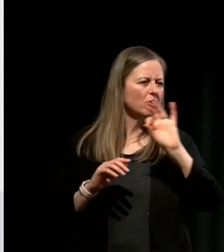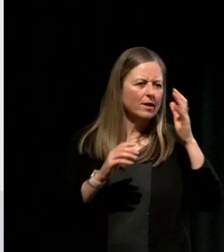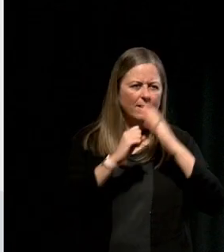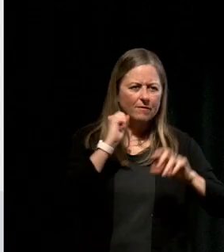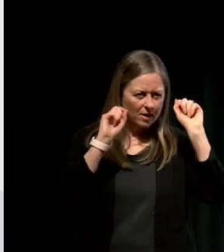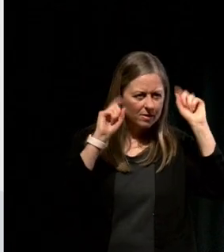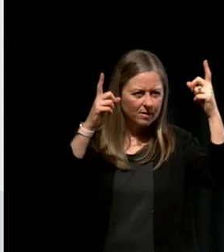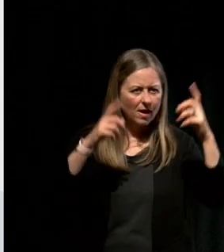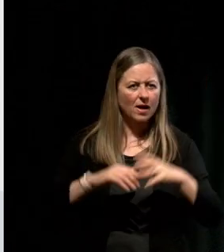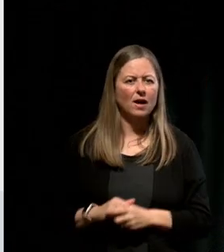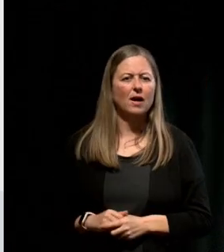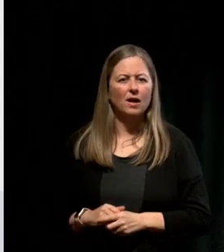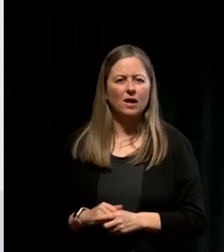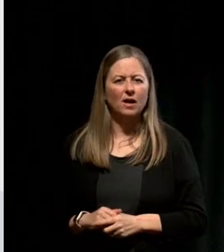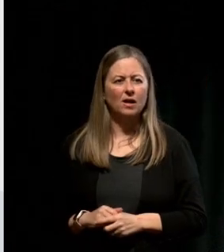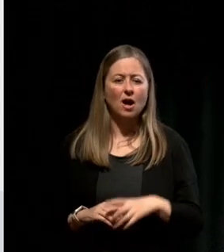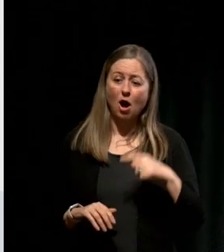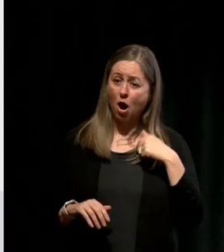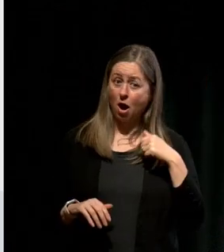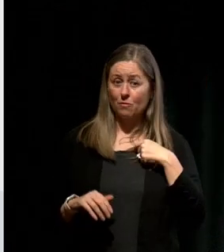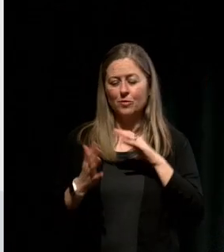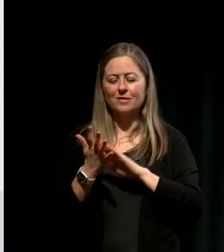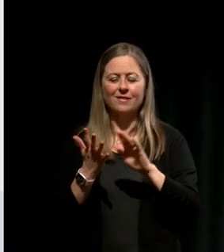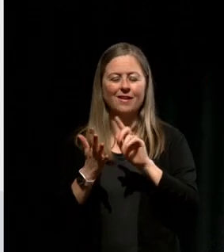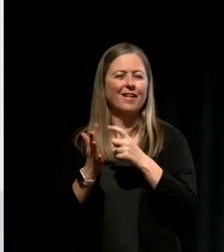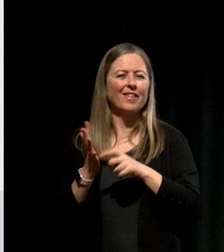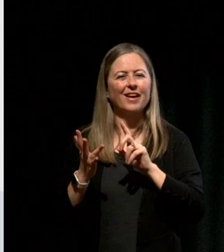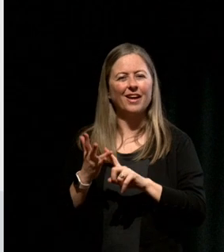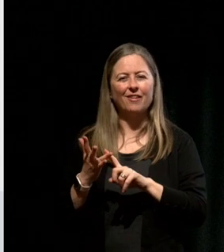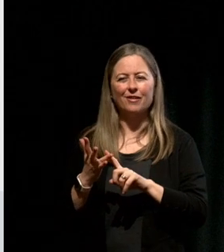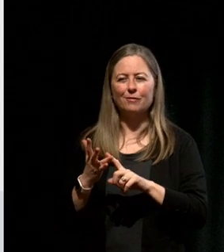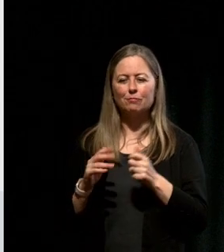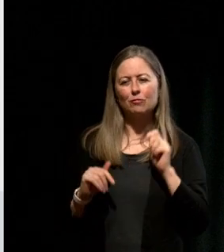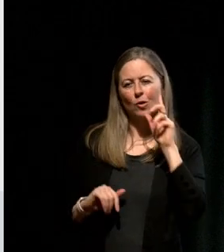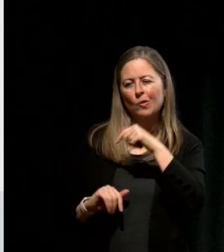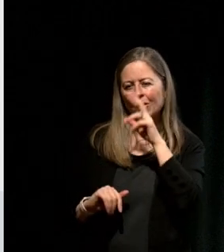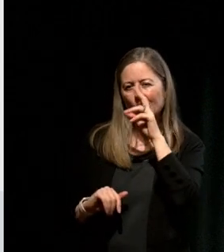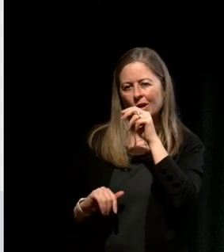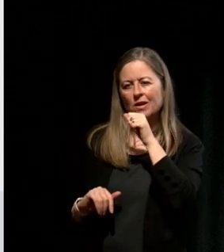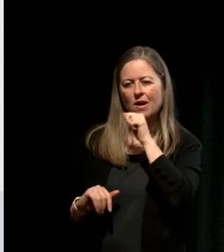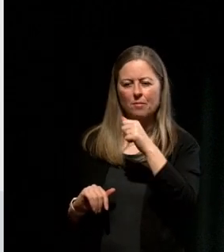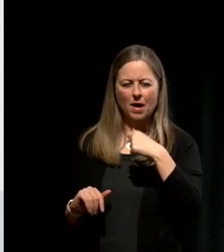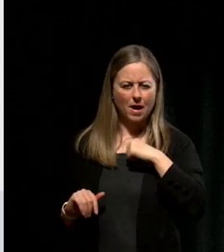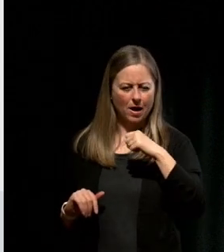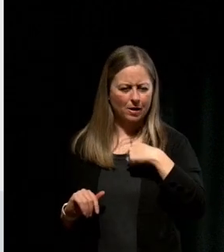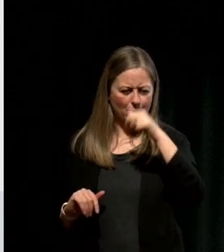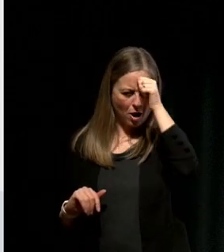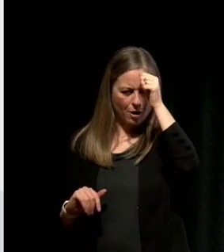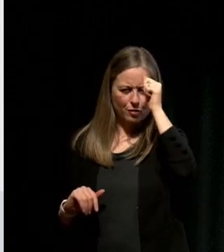of course I was also the hero. I was The Dashing Young man who knew how to do things best and I was righteous in everything